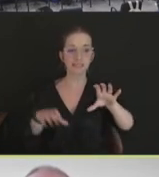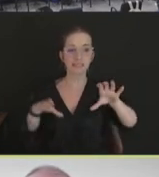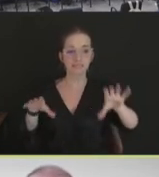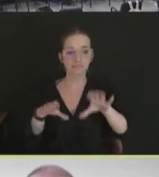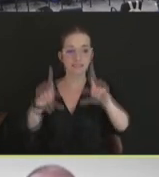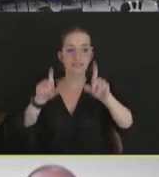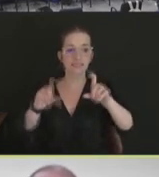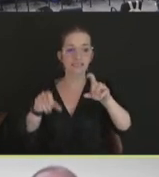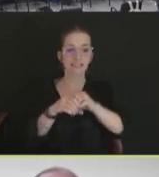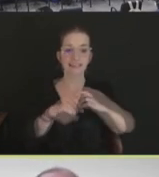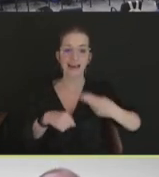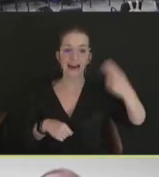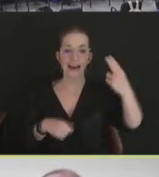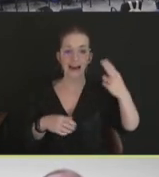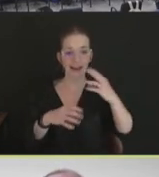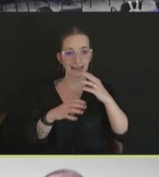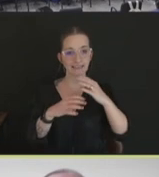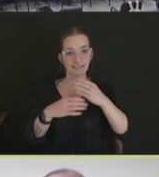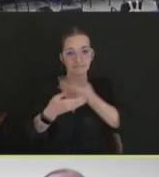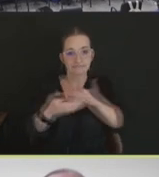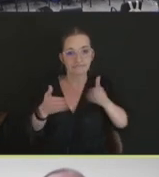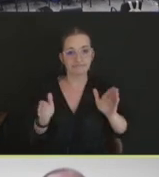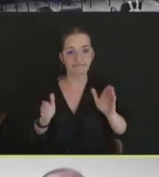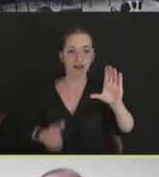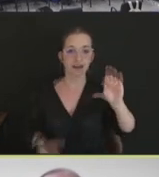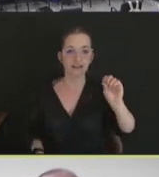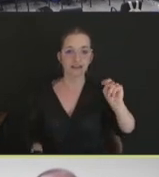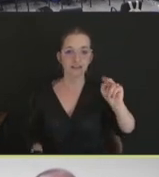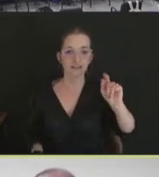facility. So that's one of the limitations we put on the efficacy studies out there.